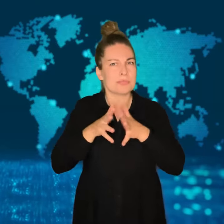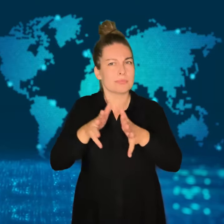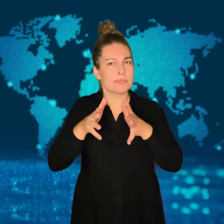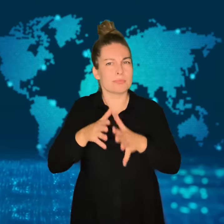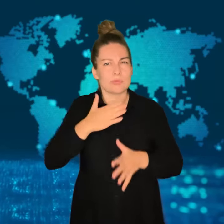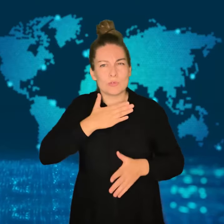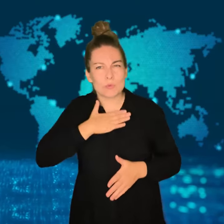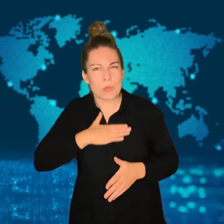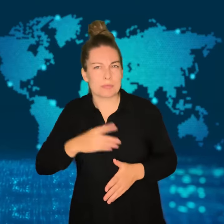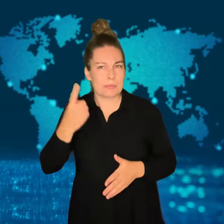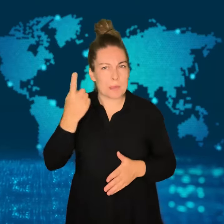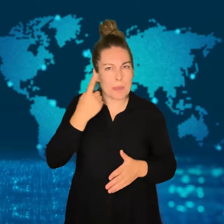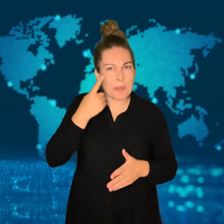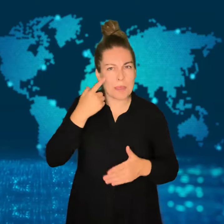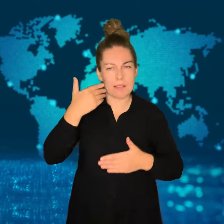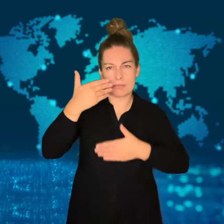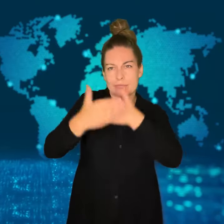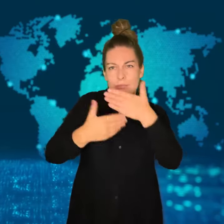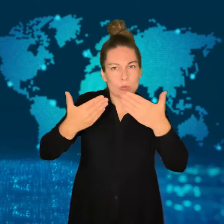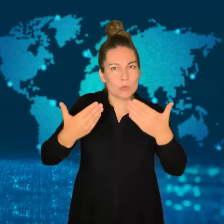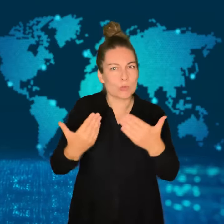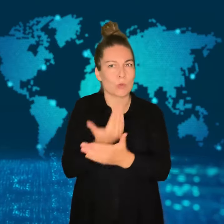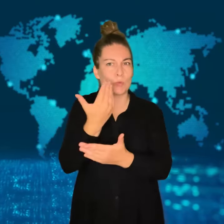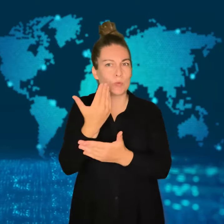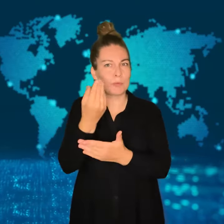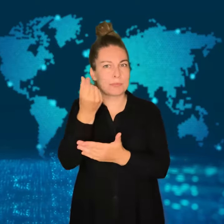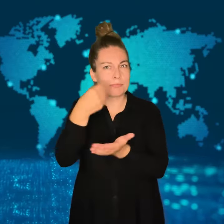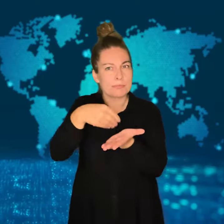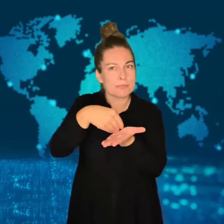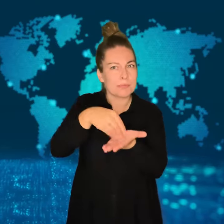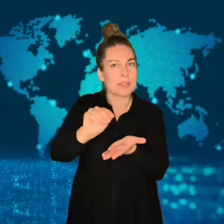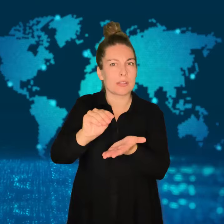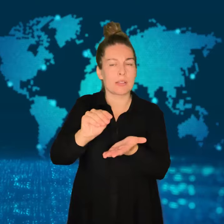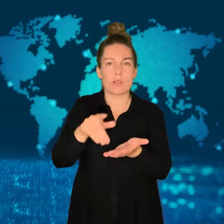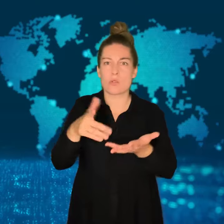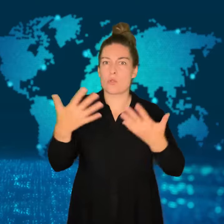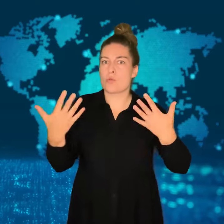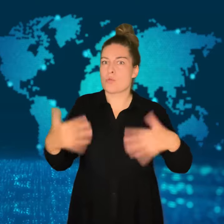time when tourism is at its highest.